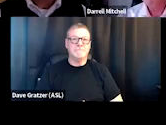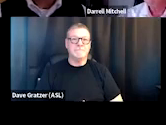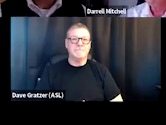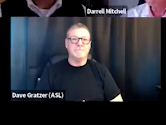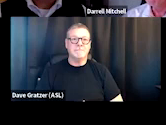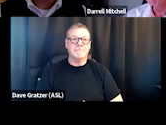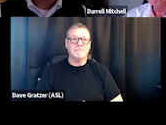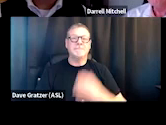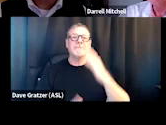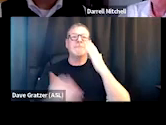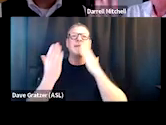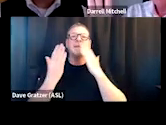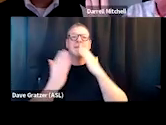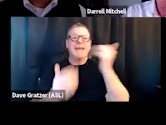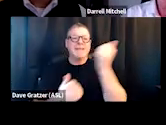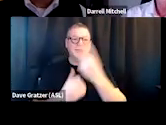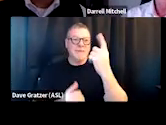Thanks, everyone. Thank you.